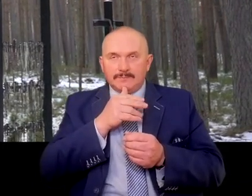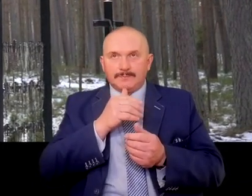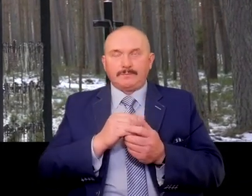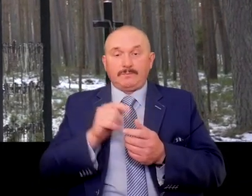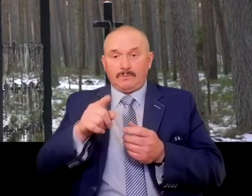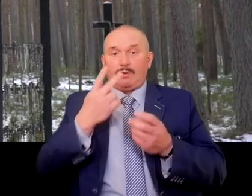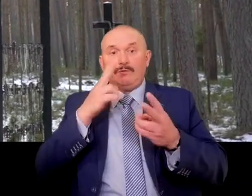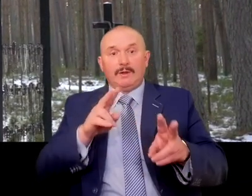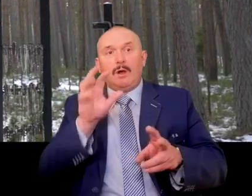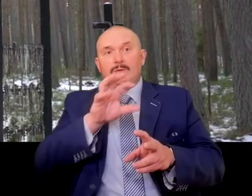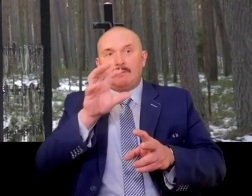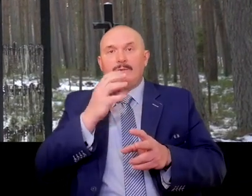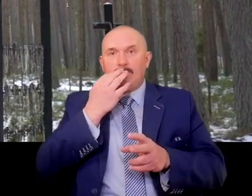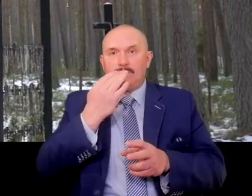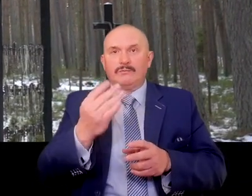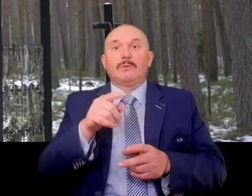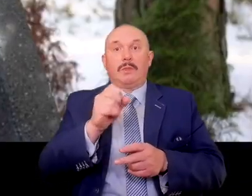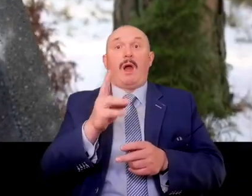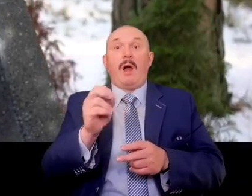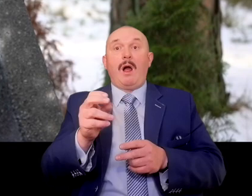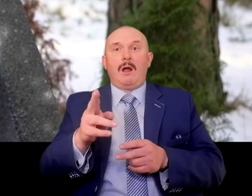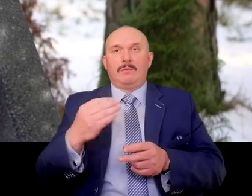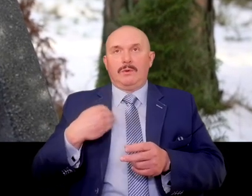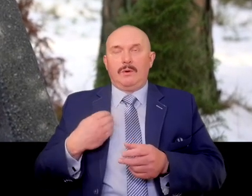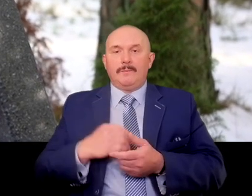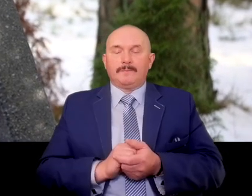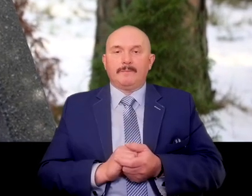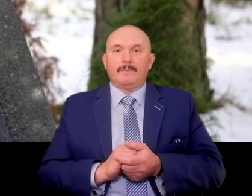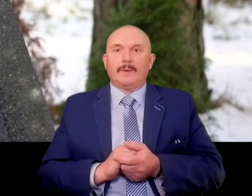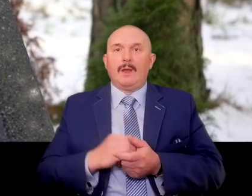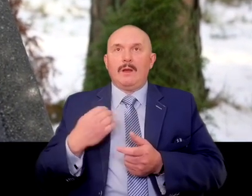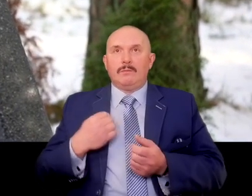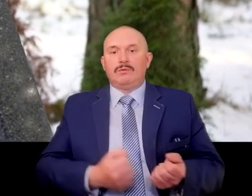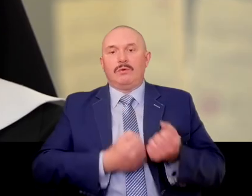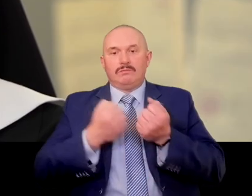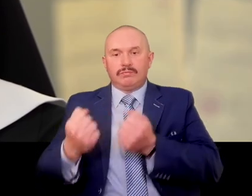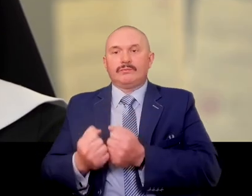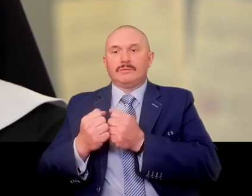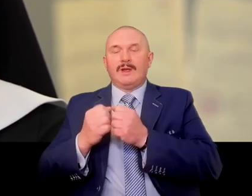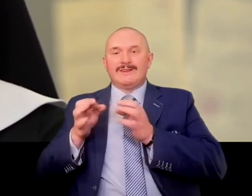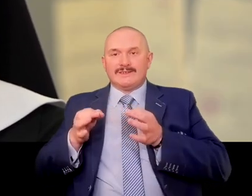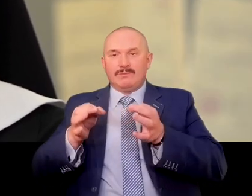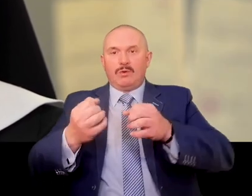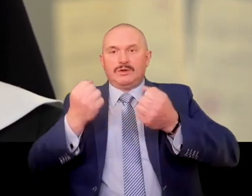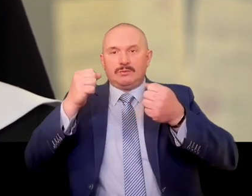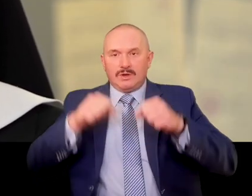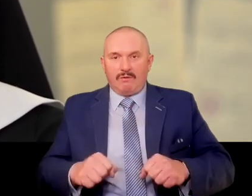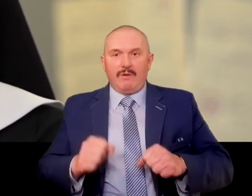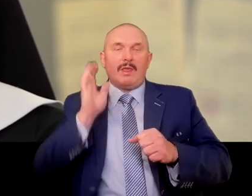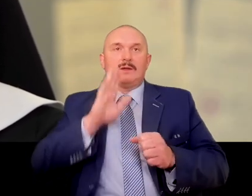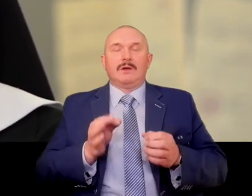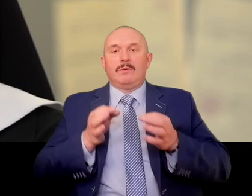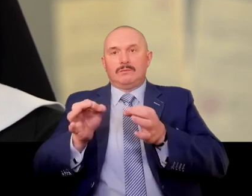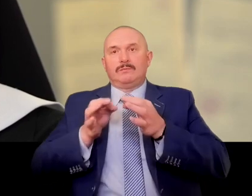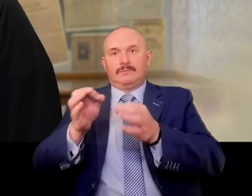The trucks left that day in the direction of the forests of Piasnica, and nothing more was known about Sister Alicja.